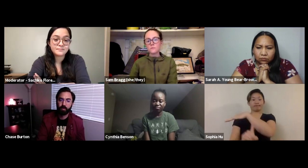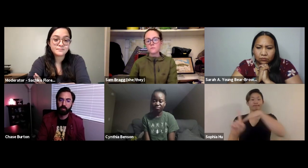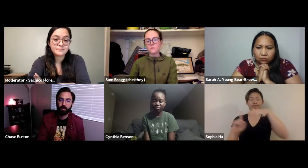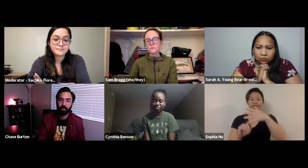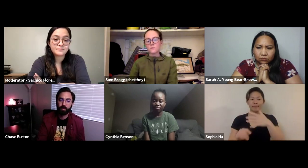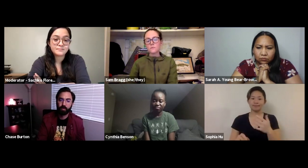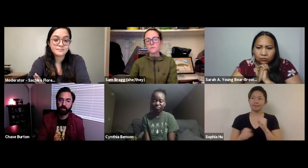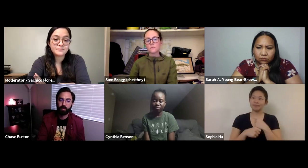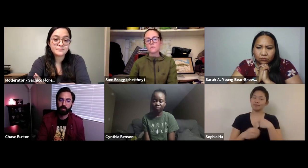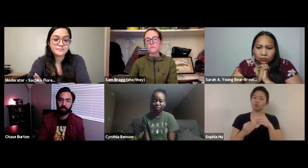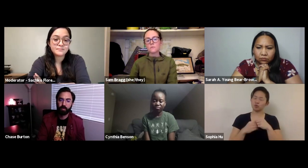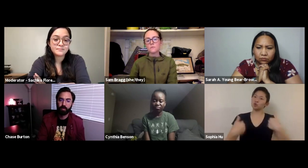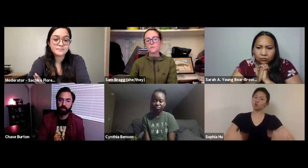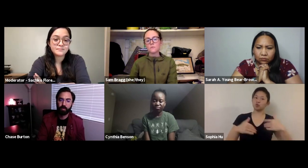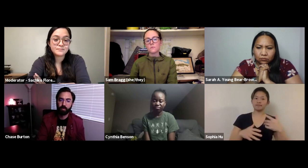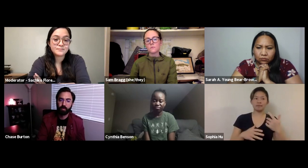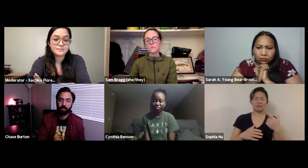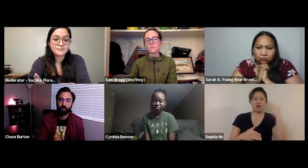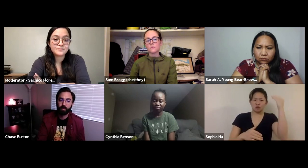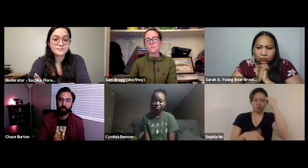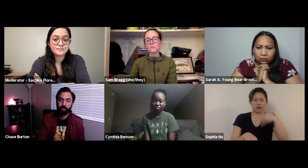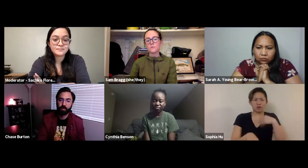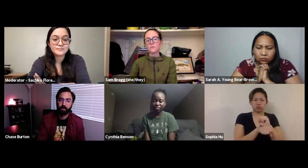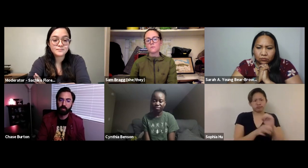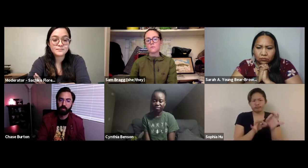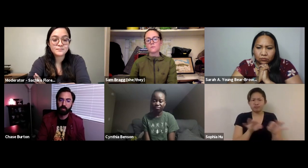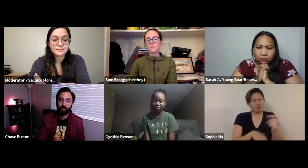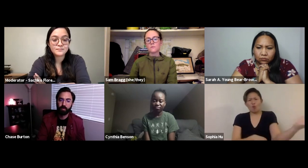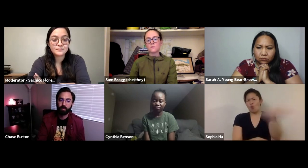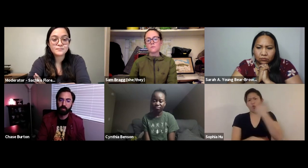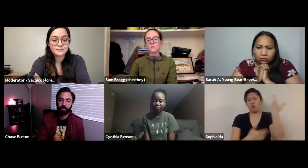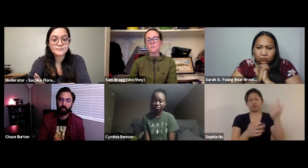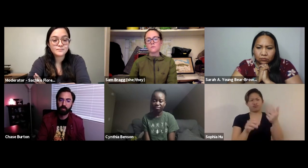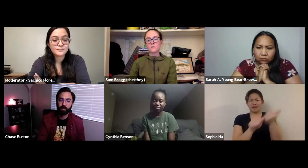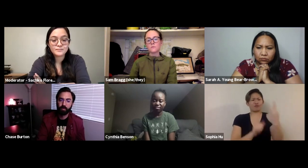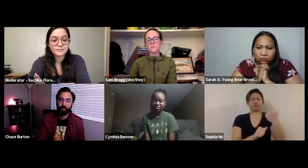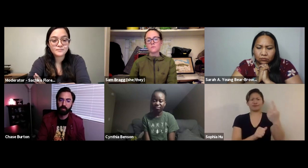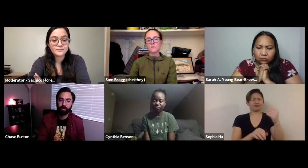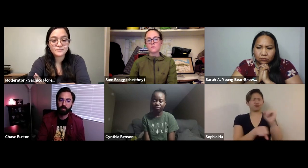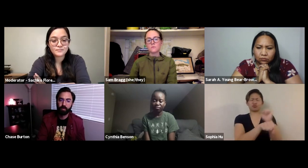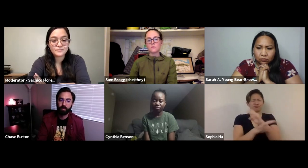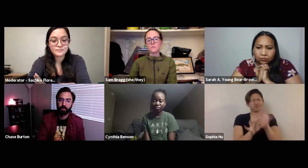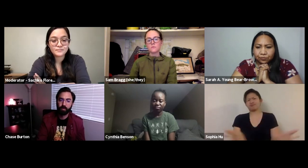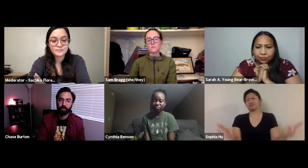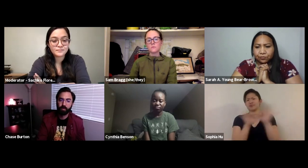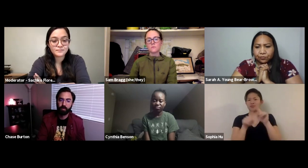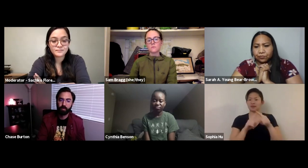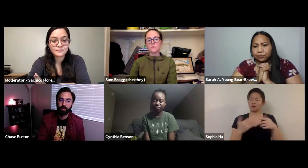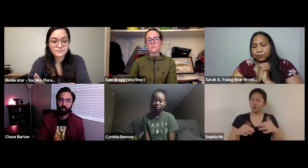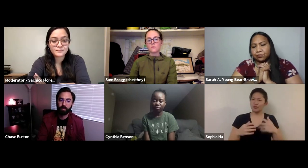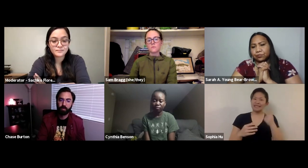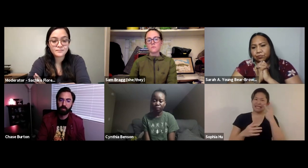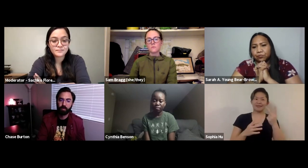pesticides, these chemicals that really do affect our environment and I know that all